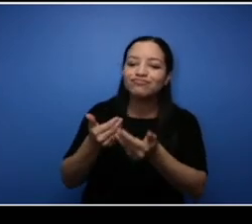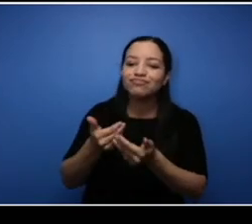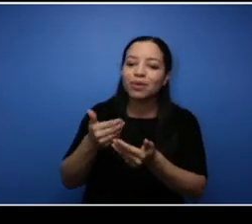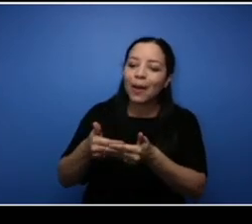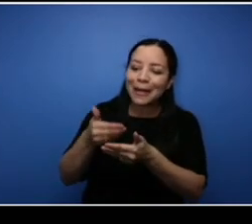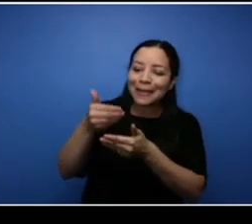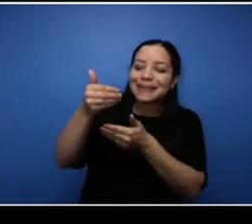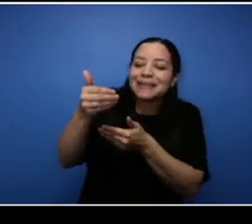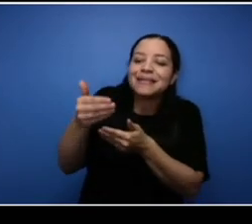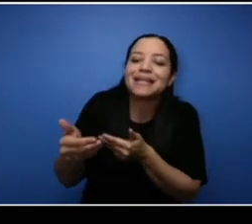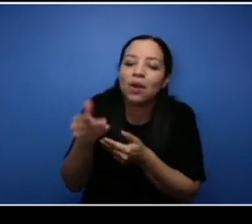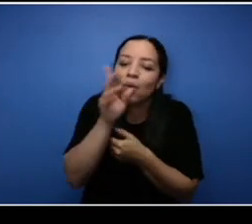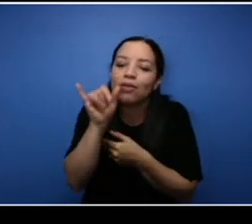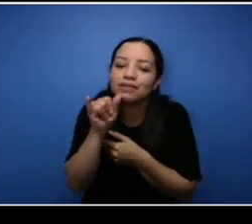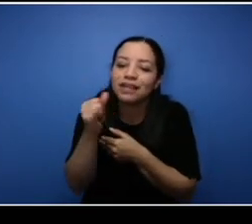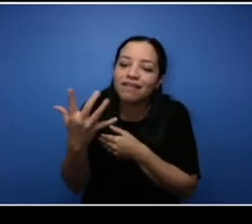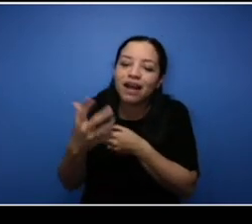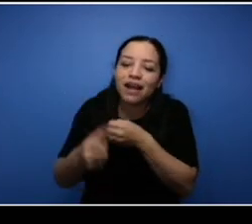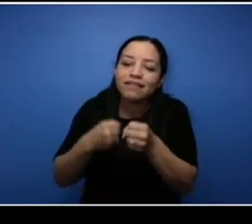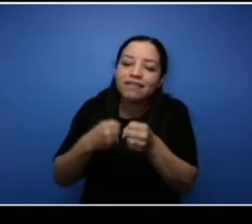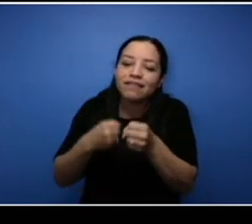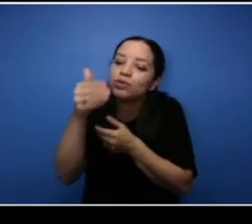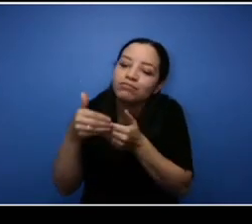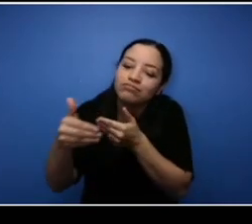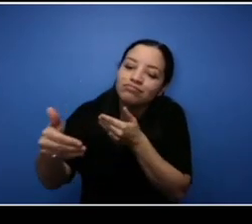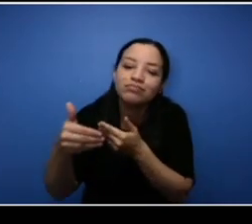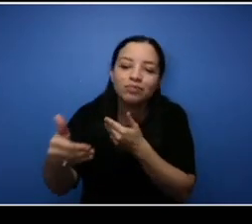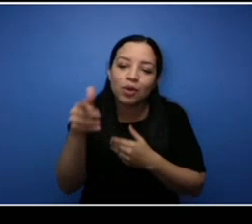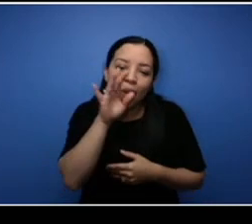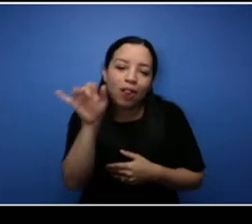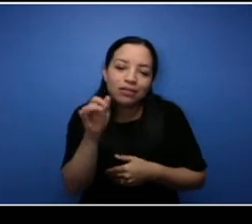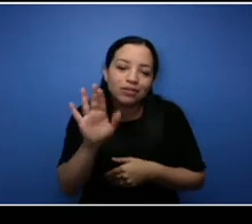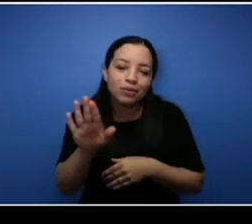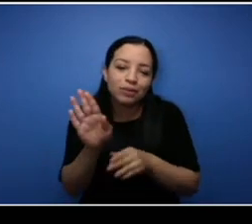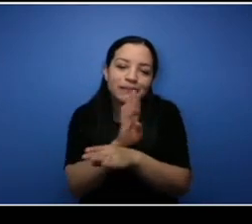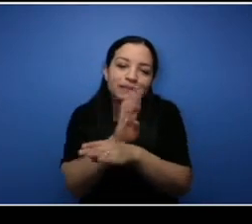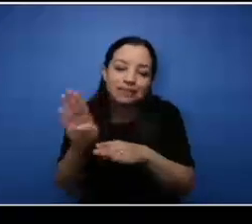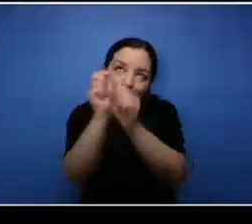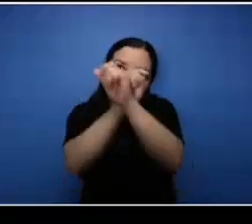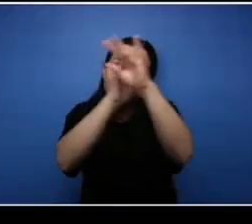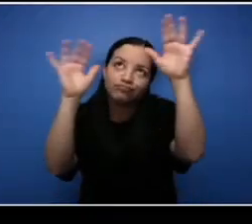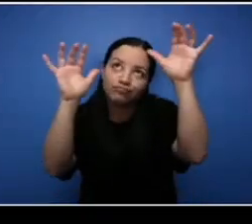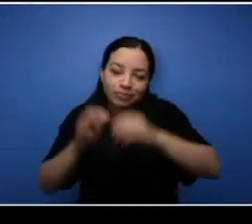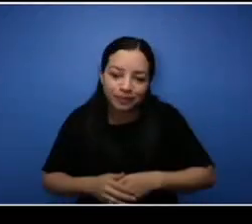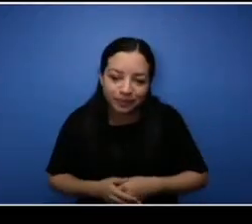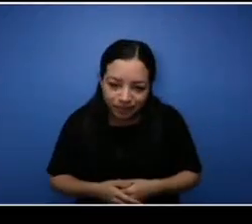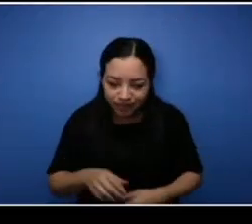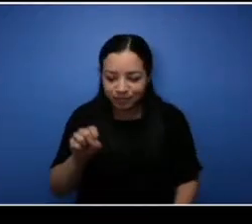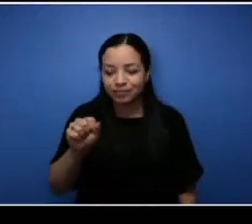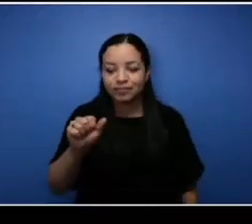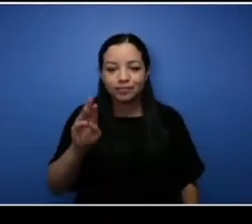in five years down the road? Okay, so what's next for my entrepreneur journey is this,